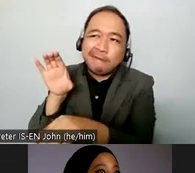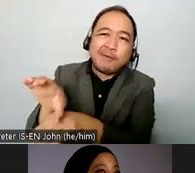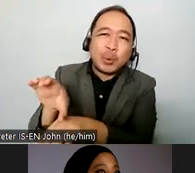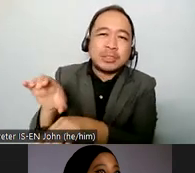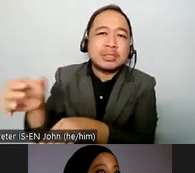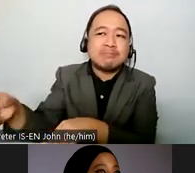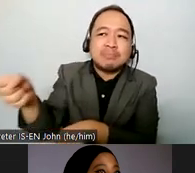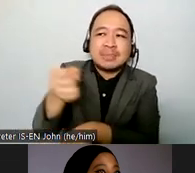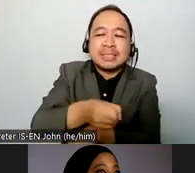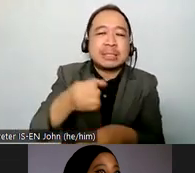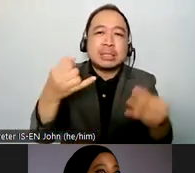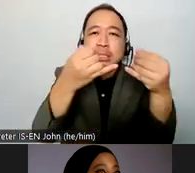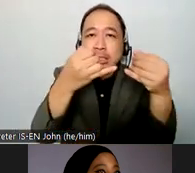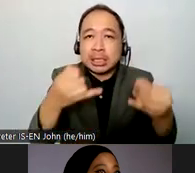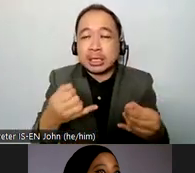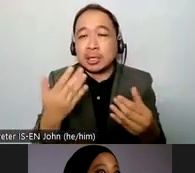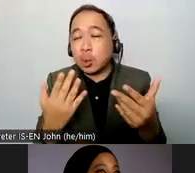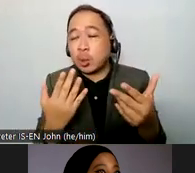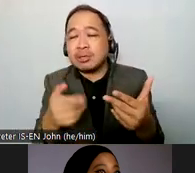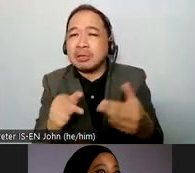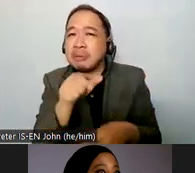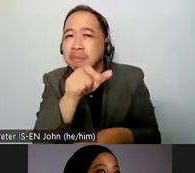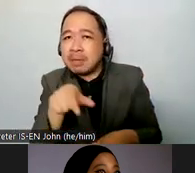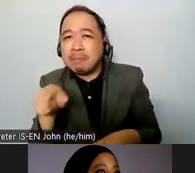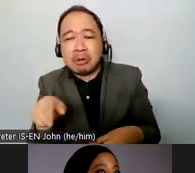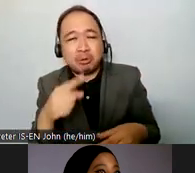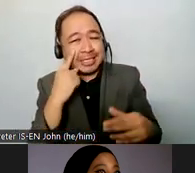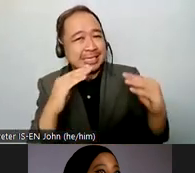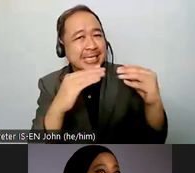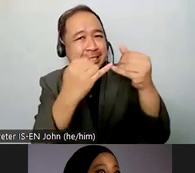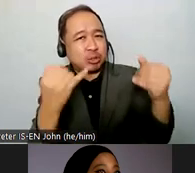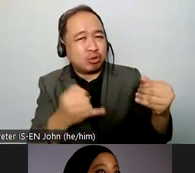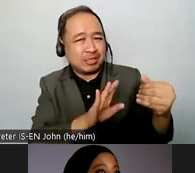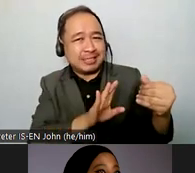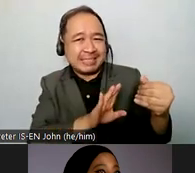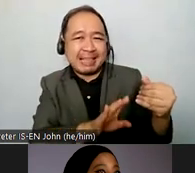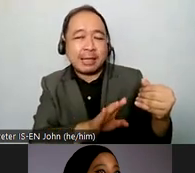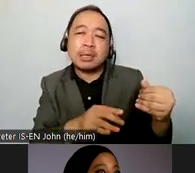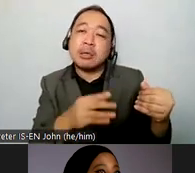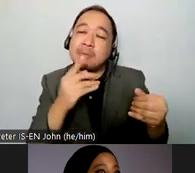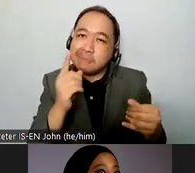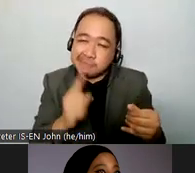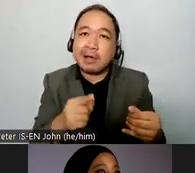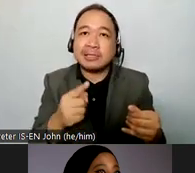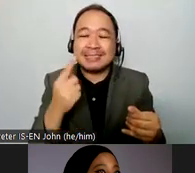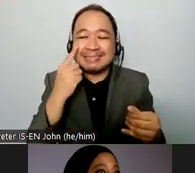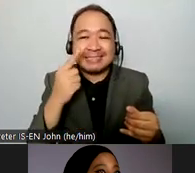institutionalization take a look at the guidelines and send in your comments to the committee they